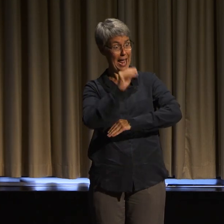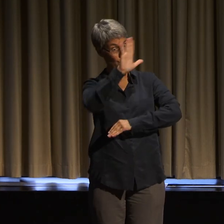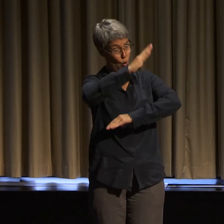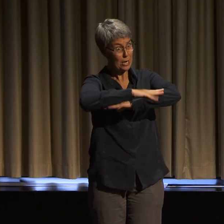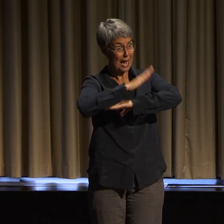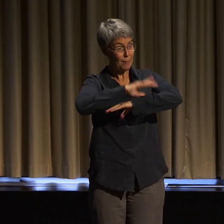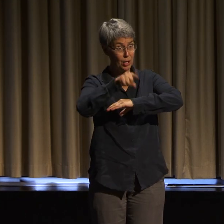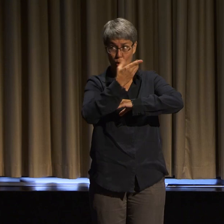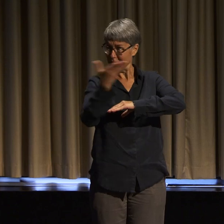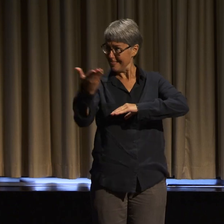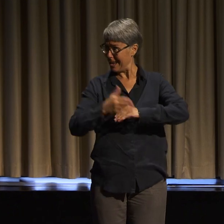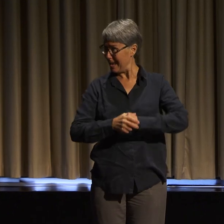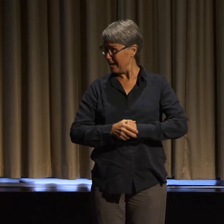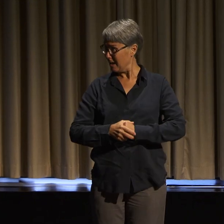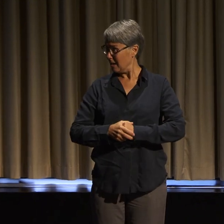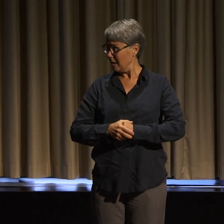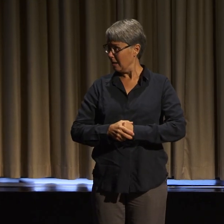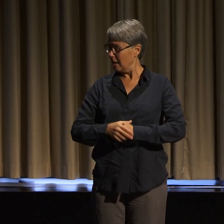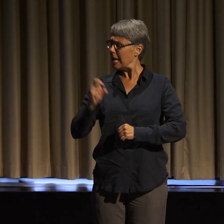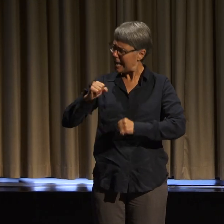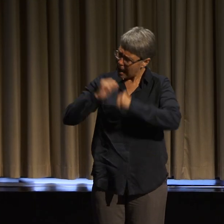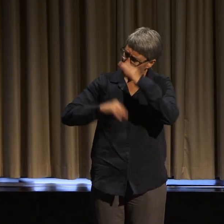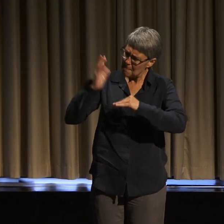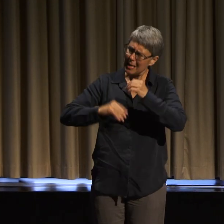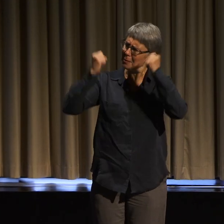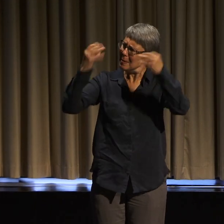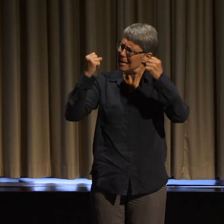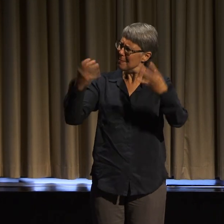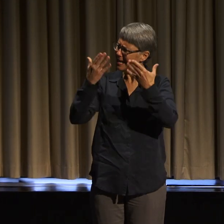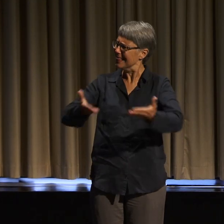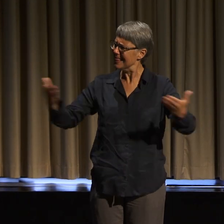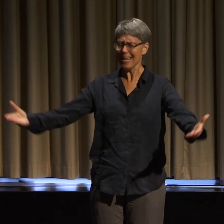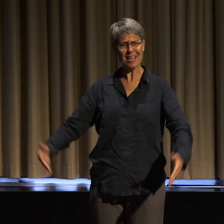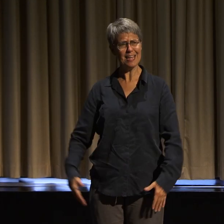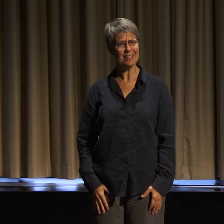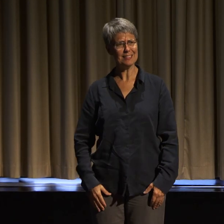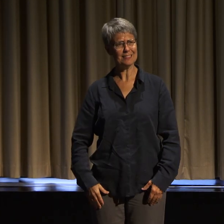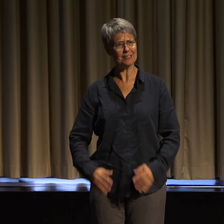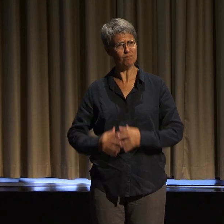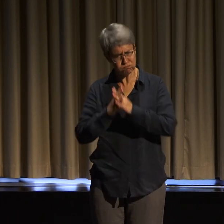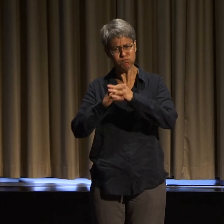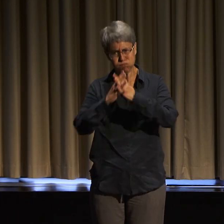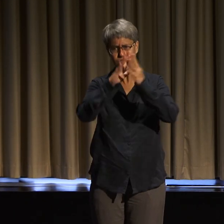I want is to be able to be understood and to be able to take part in principled struggle together,